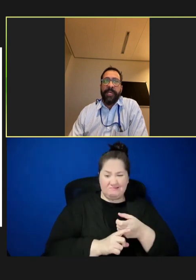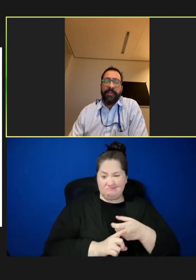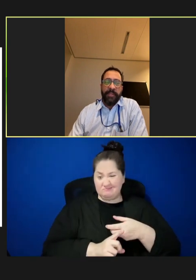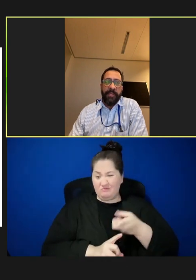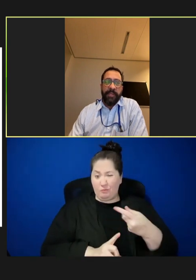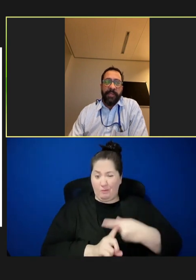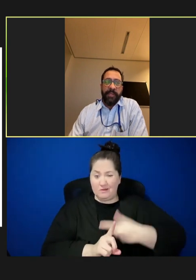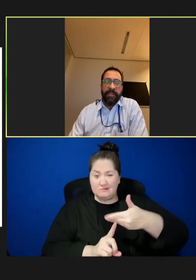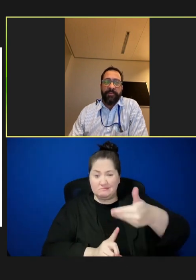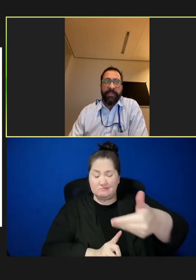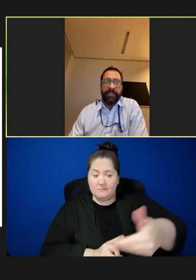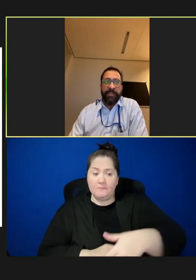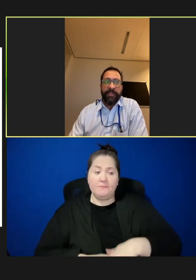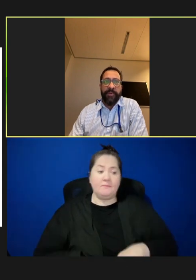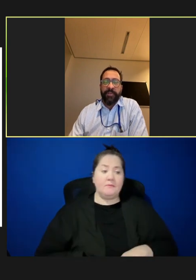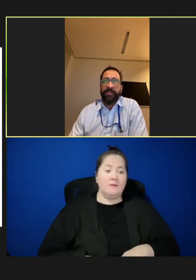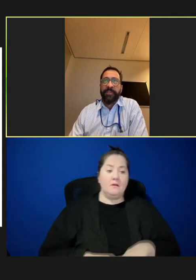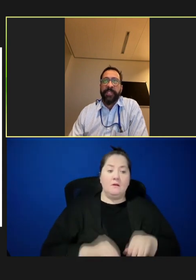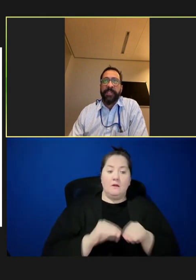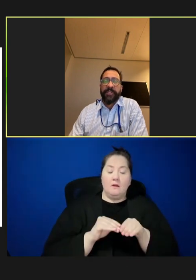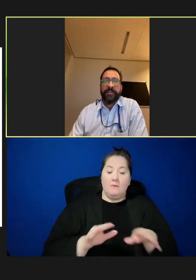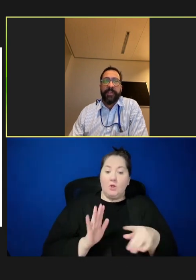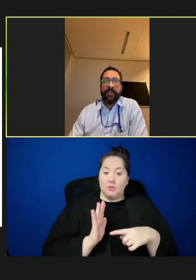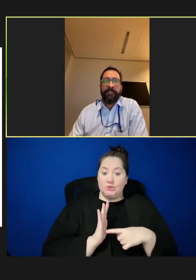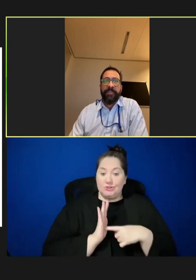But, you know, these outbreaks are really revealing vulnerabilities,